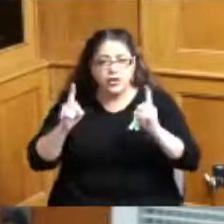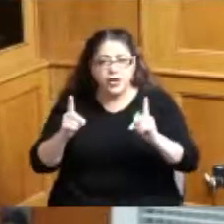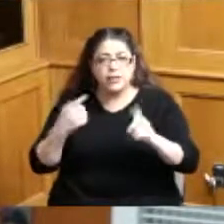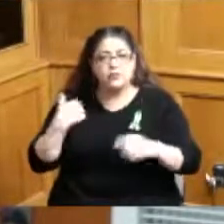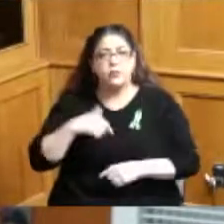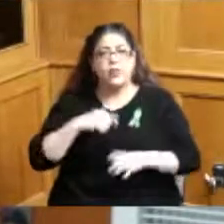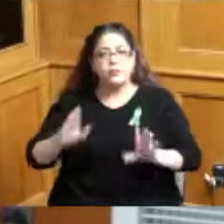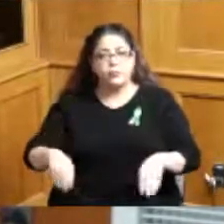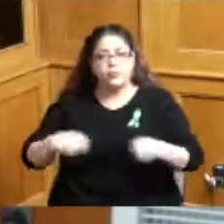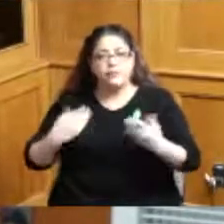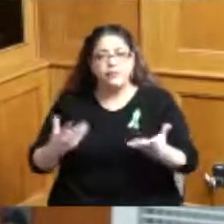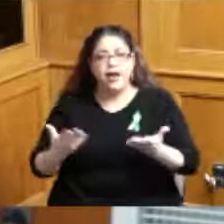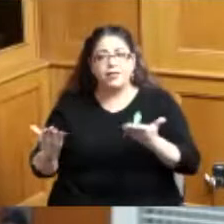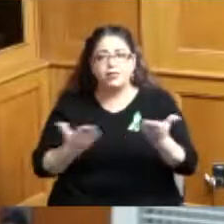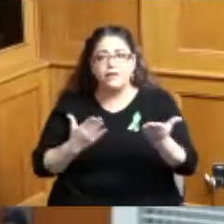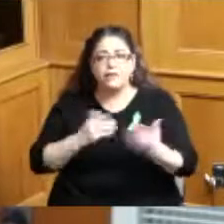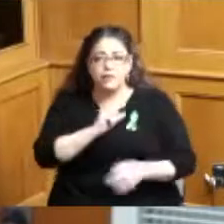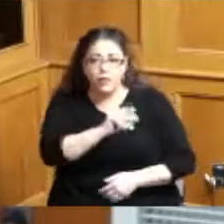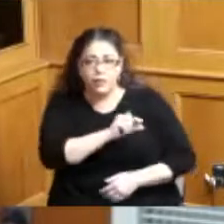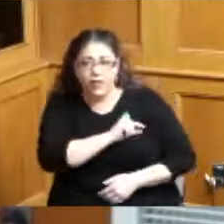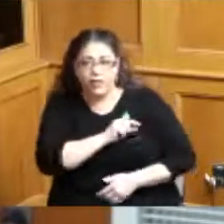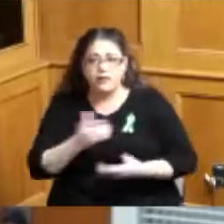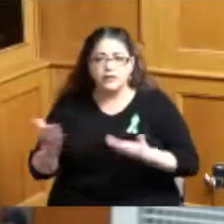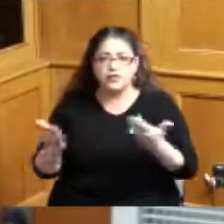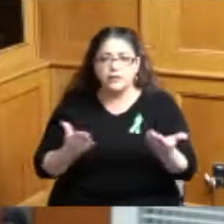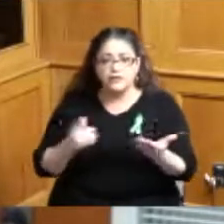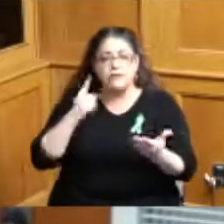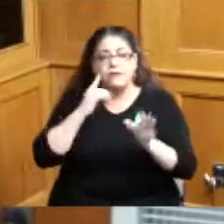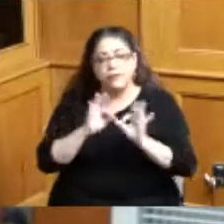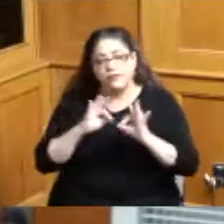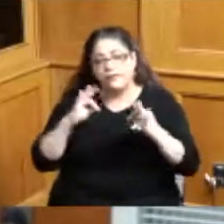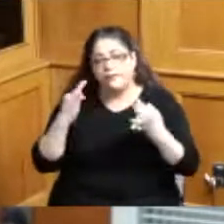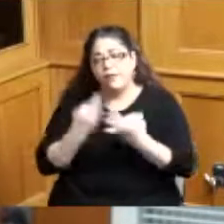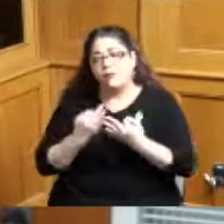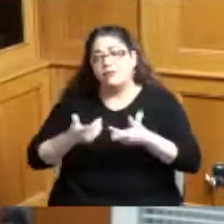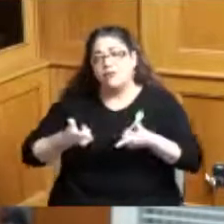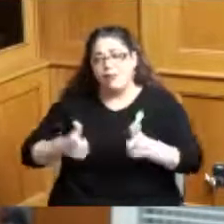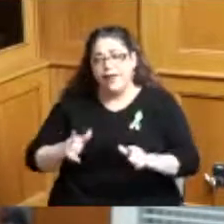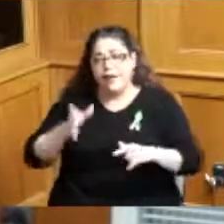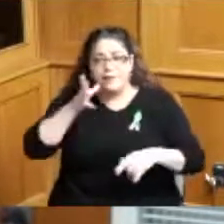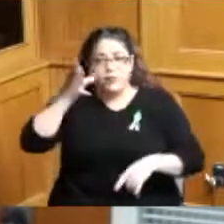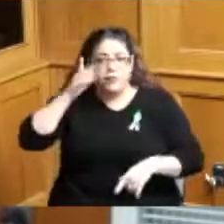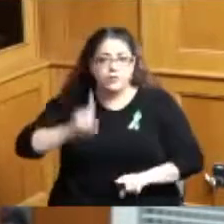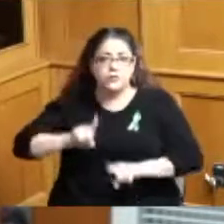the services quality services for families in order for them to work thank you thank you so